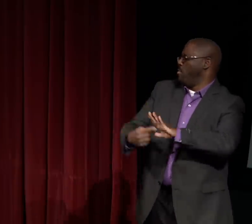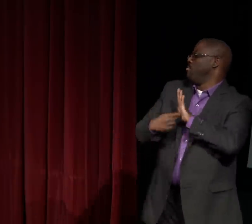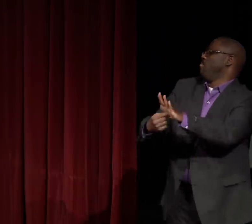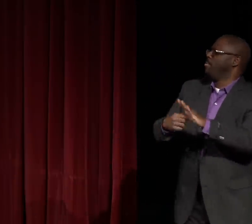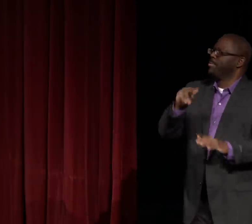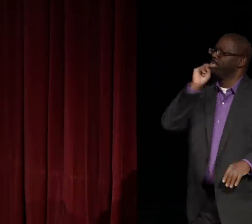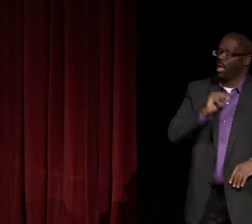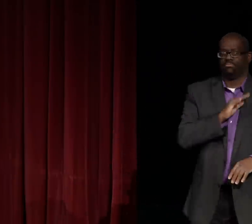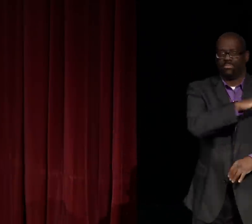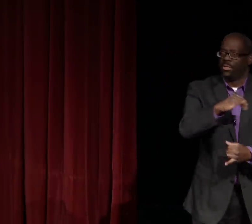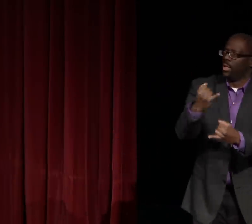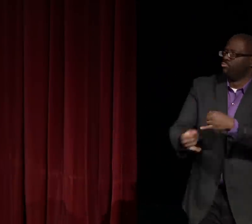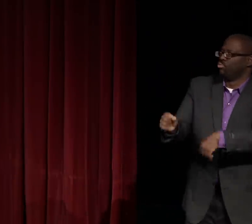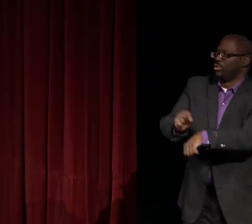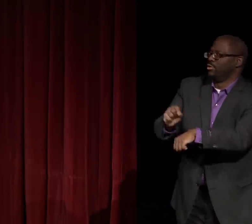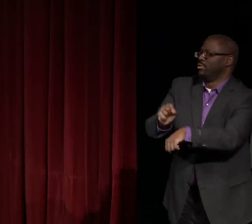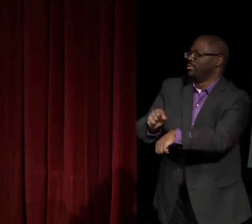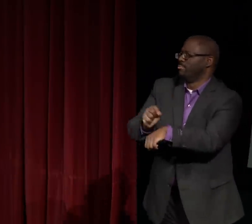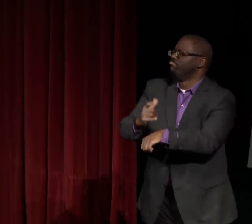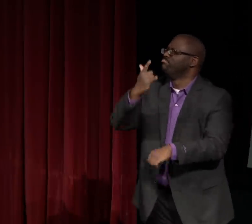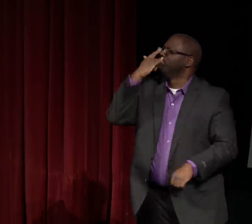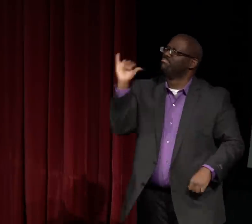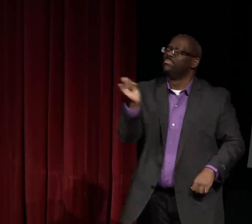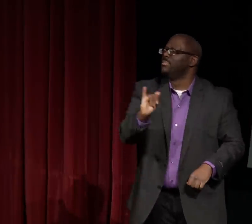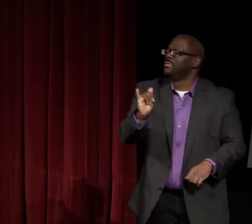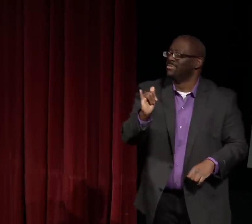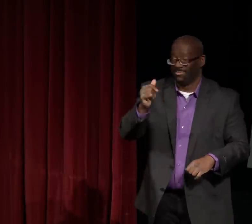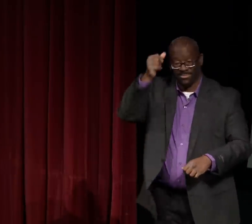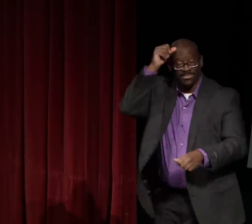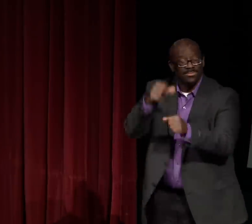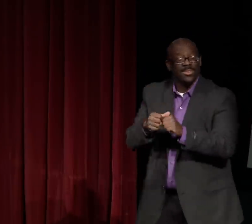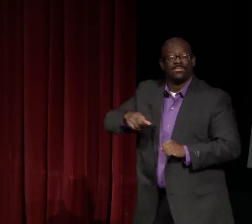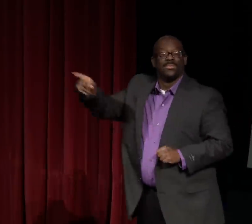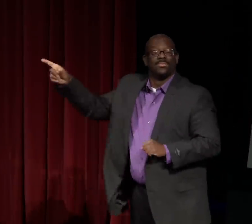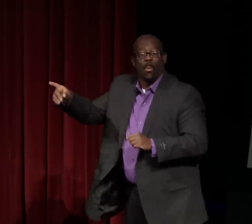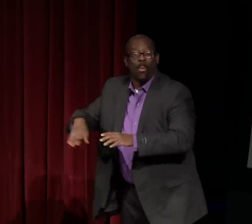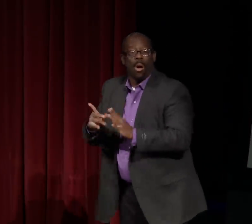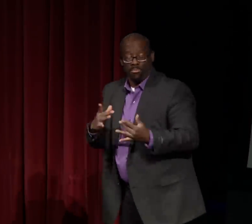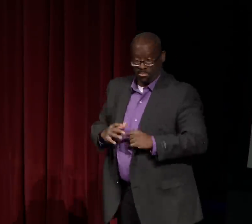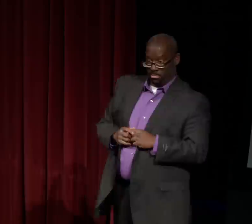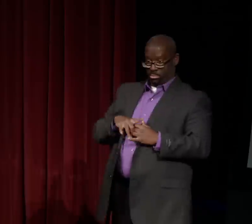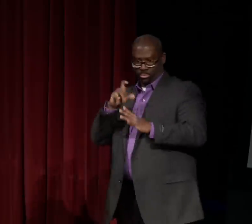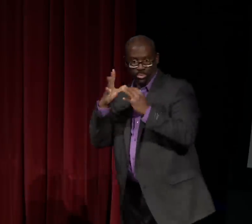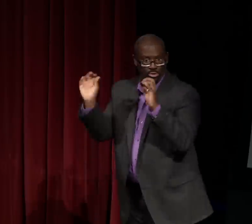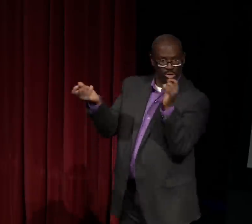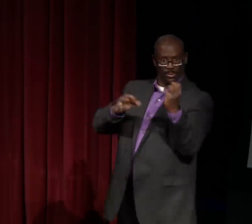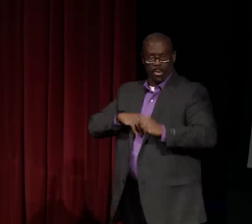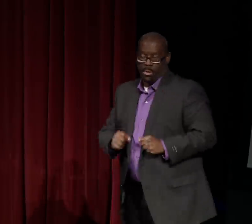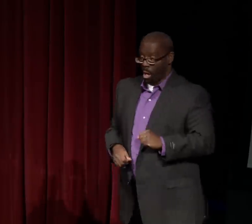We are still working on it. But I did want to share with you Nathie's last work.